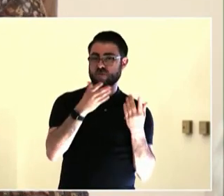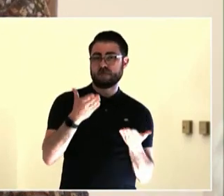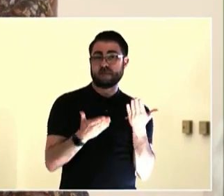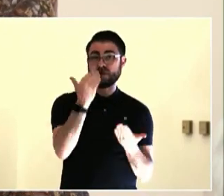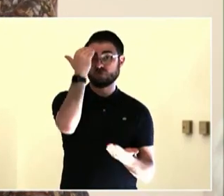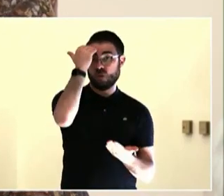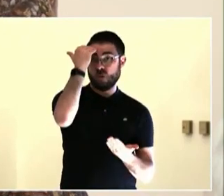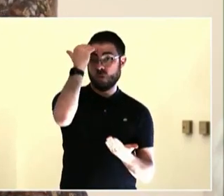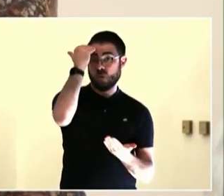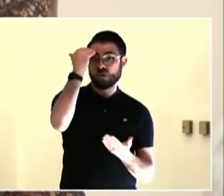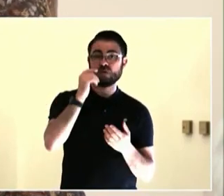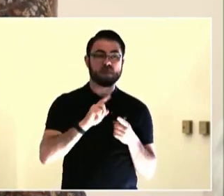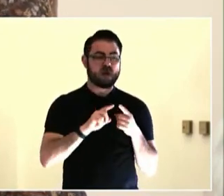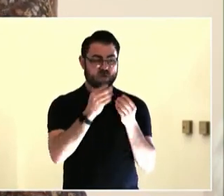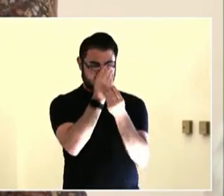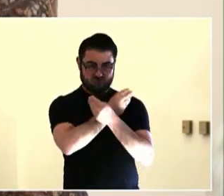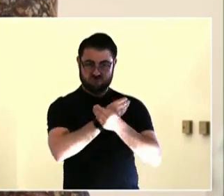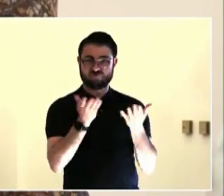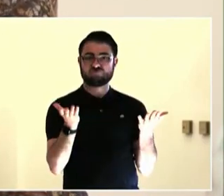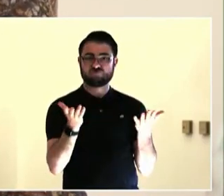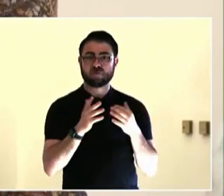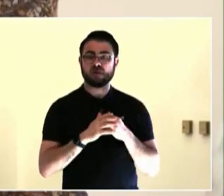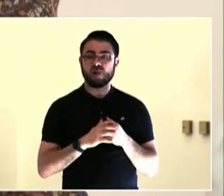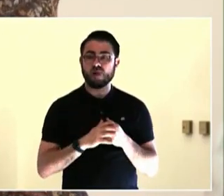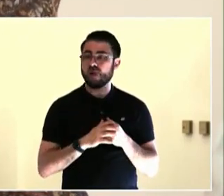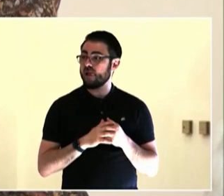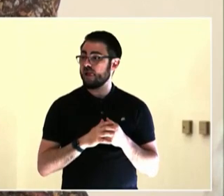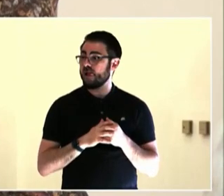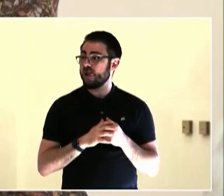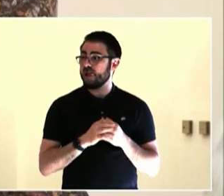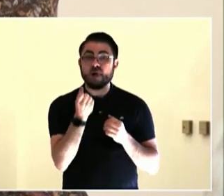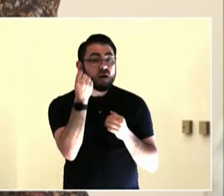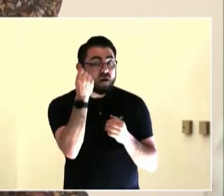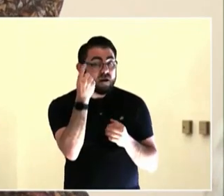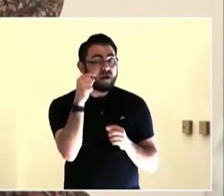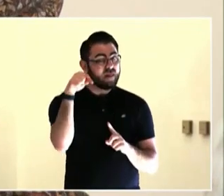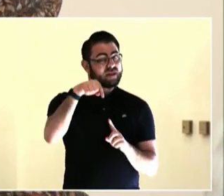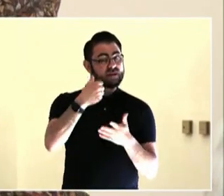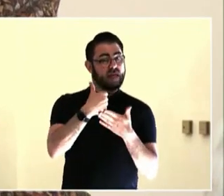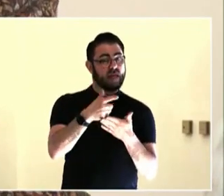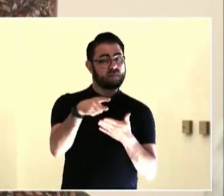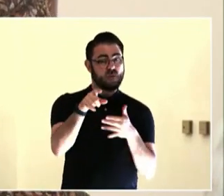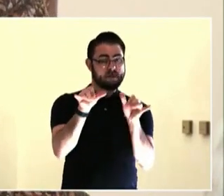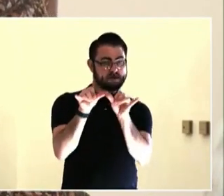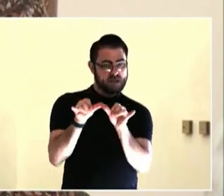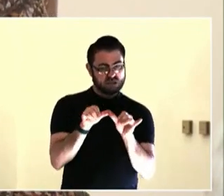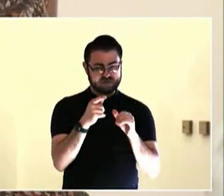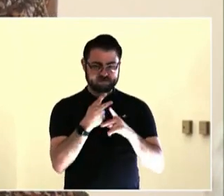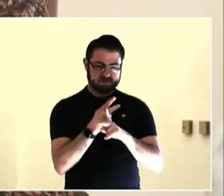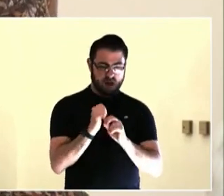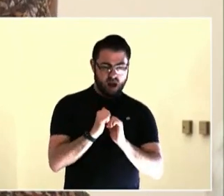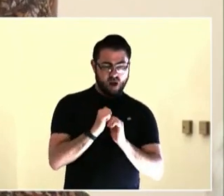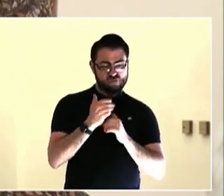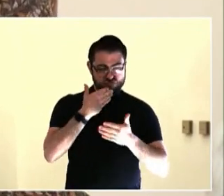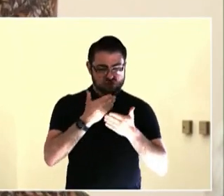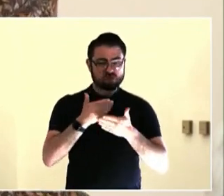when we said, yes, a phone for everyone is absolutely the gold standard. That's where we need to go. However, the tents keep coming